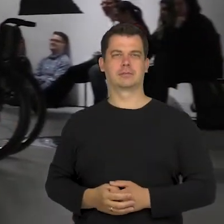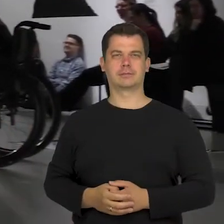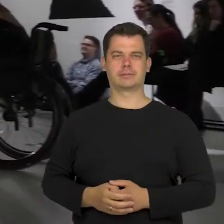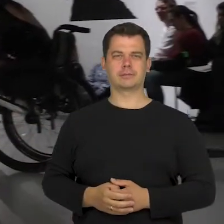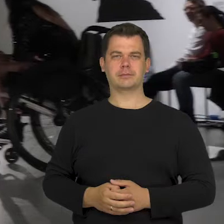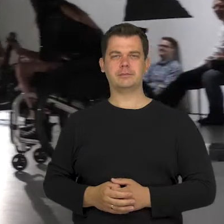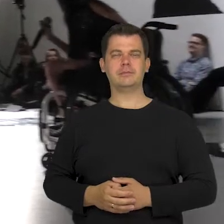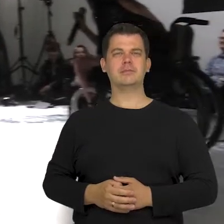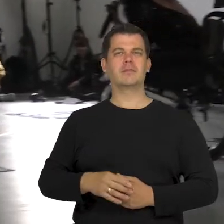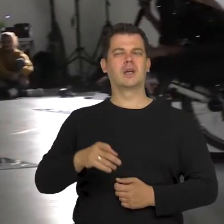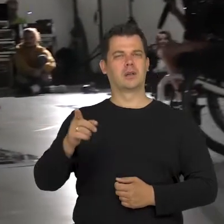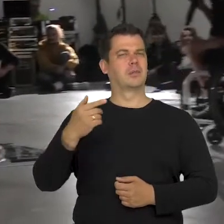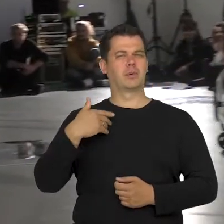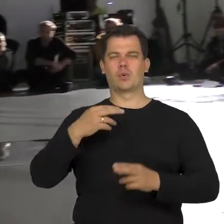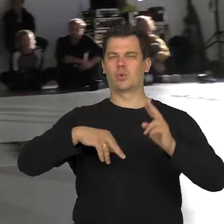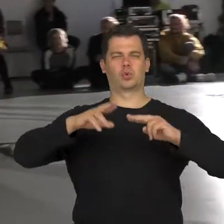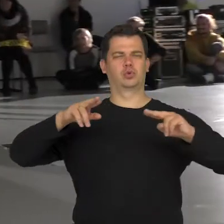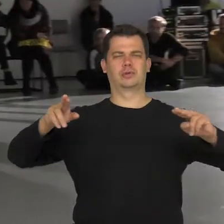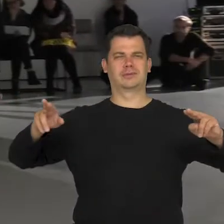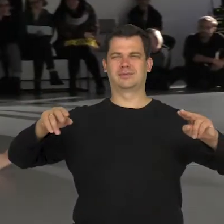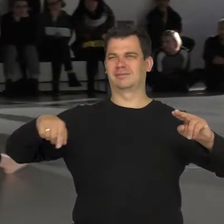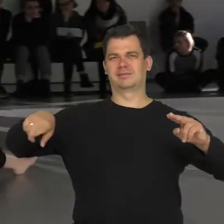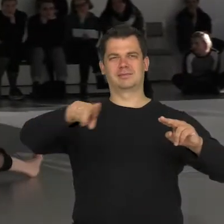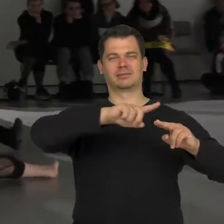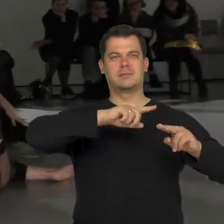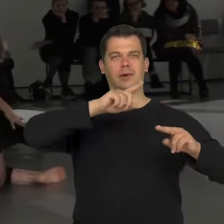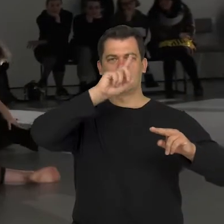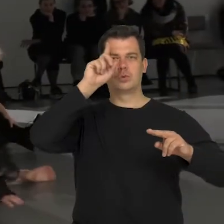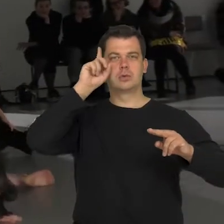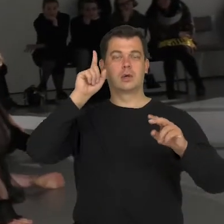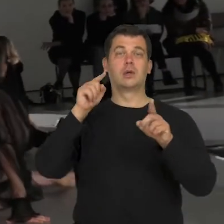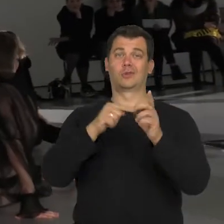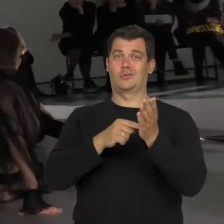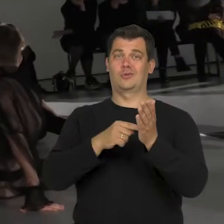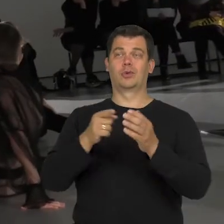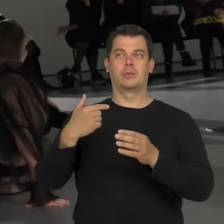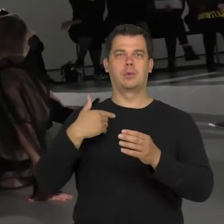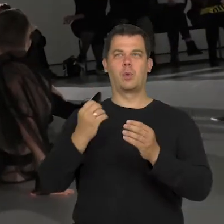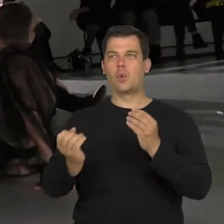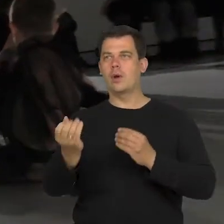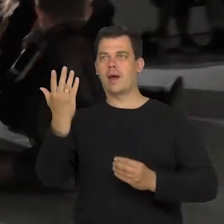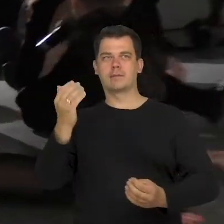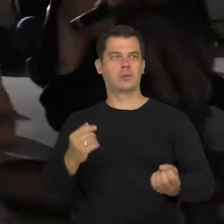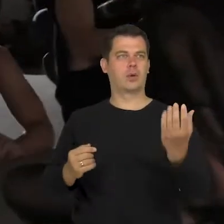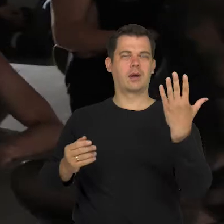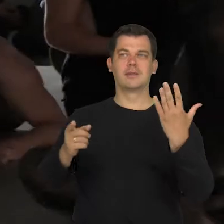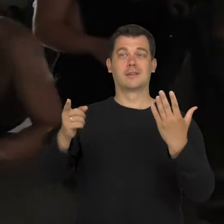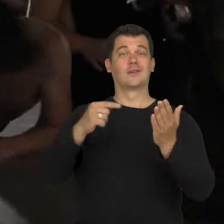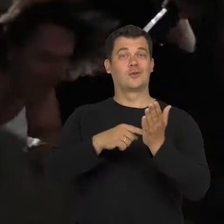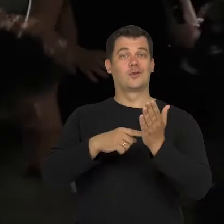and the group itself was very diverse. We saw the mechanics of the look